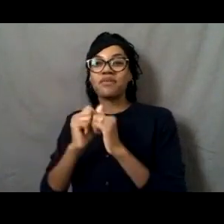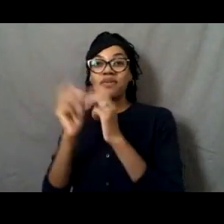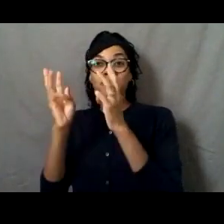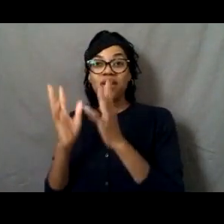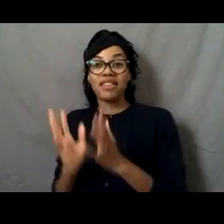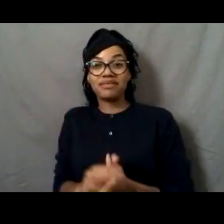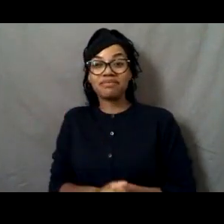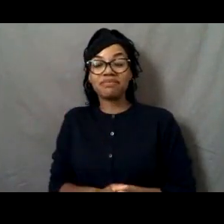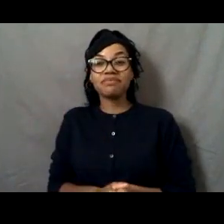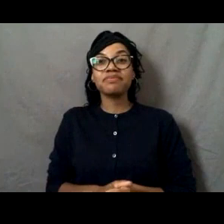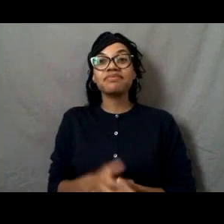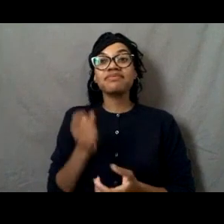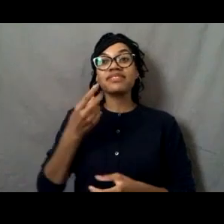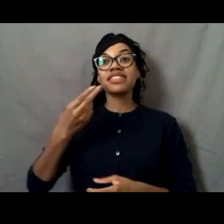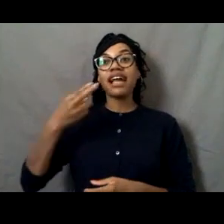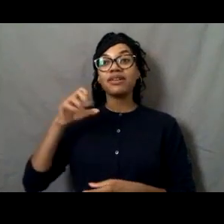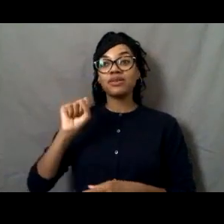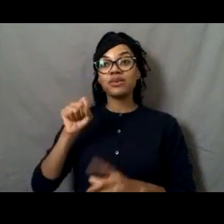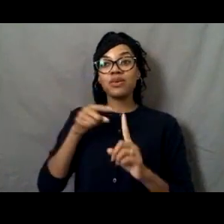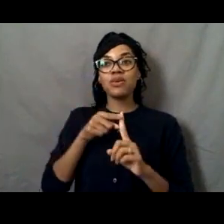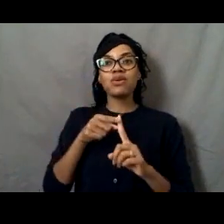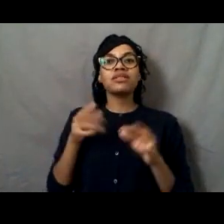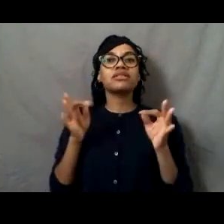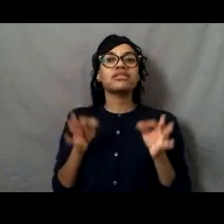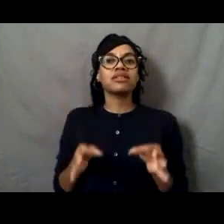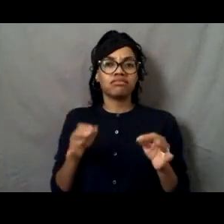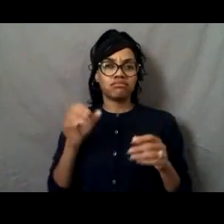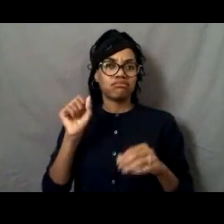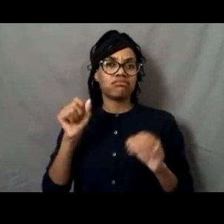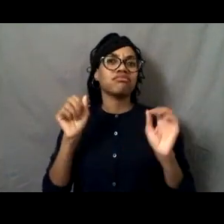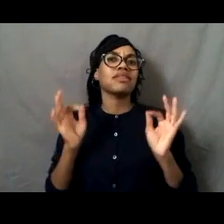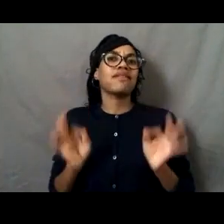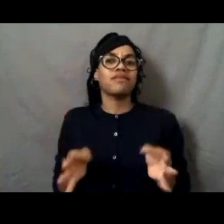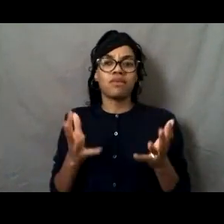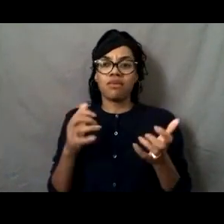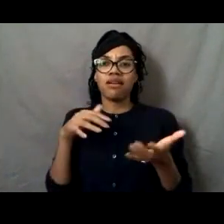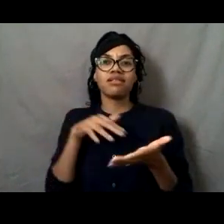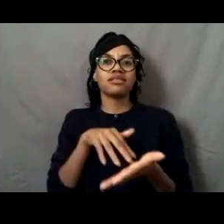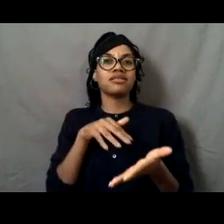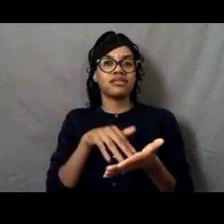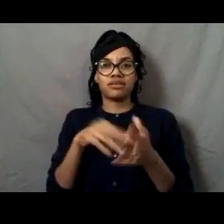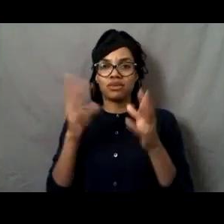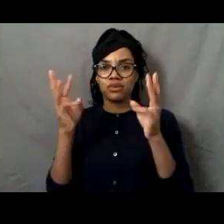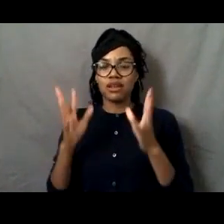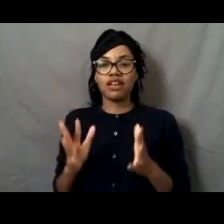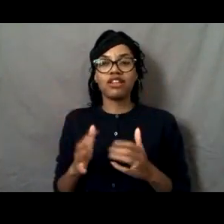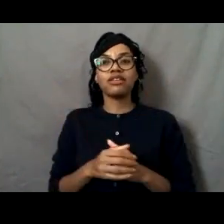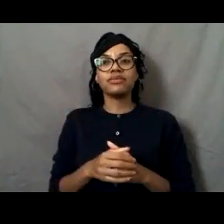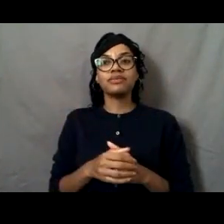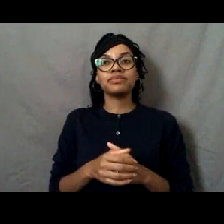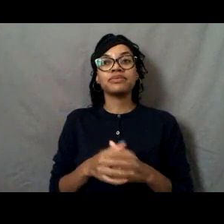that I definitely wanted to study Meteorology. And so I went to School for Meteorology